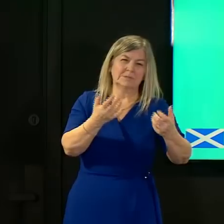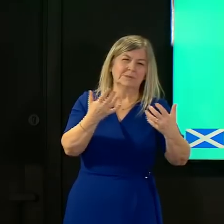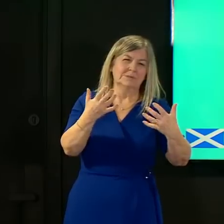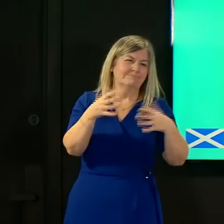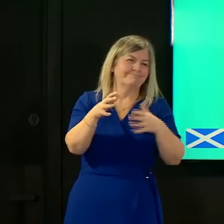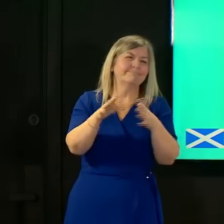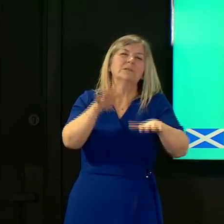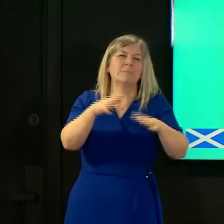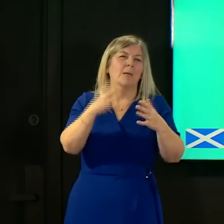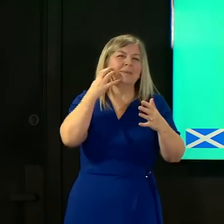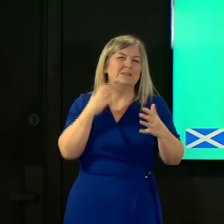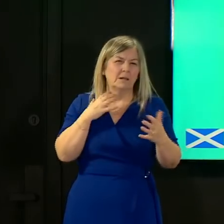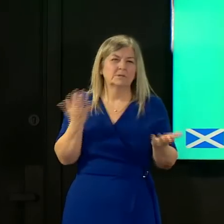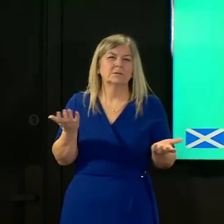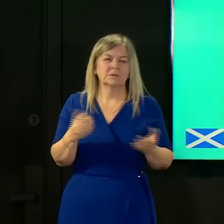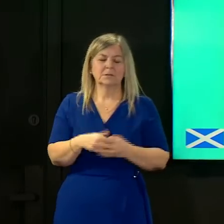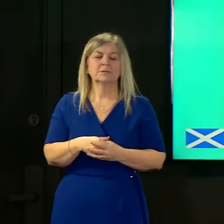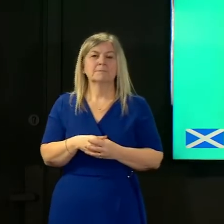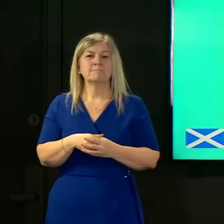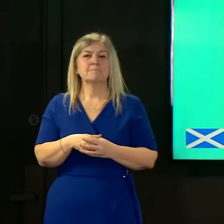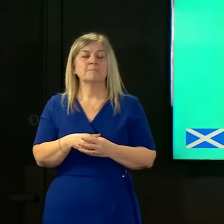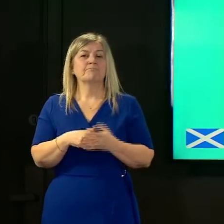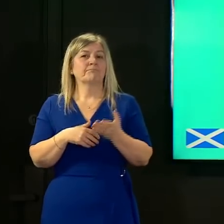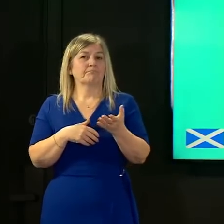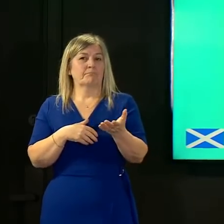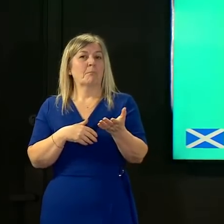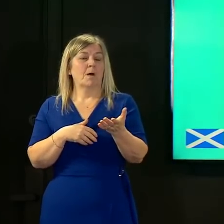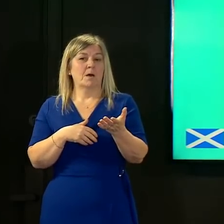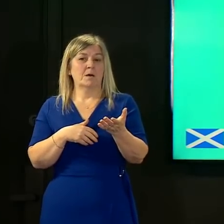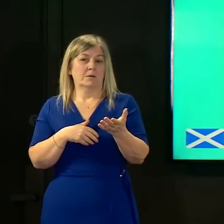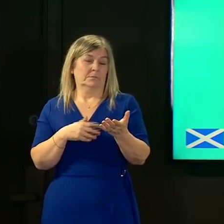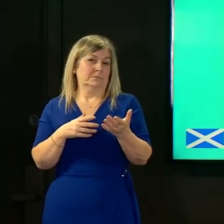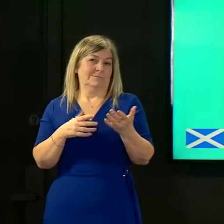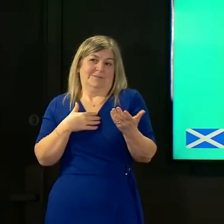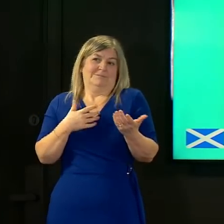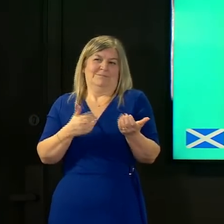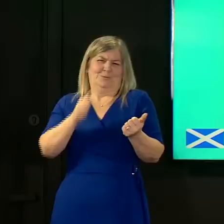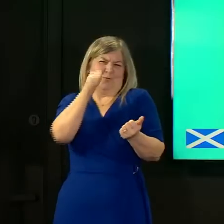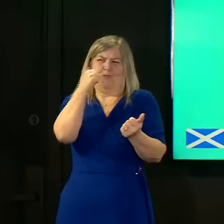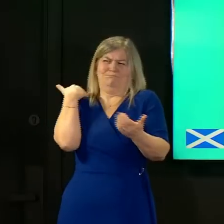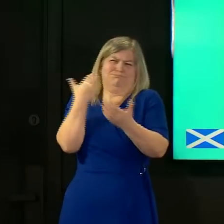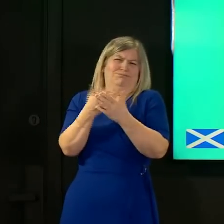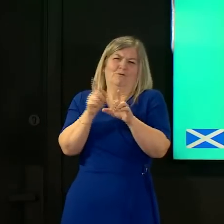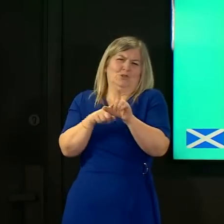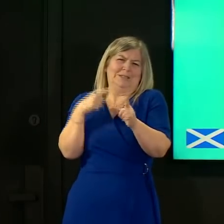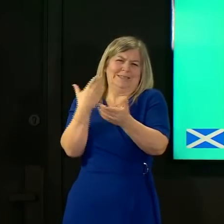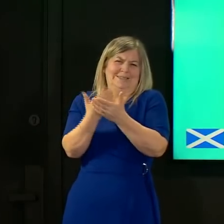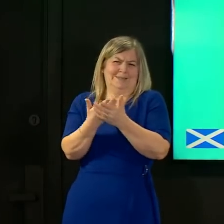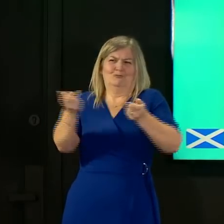something we've become very familiar with in terms of our approach to measles over many many years so